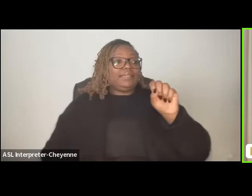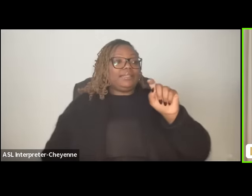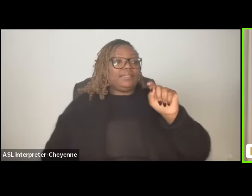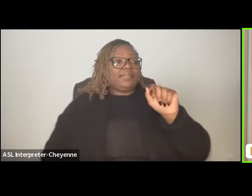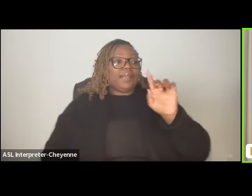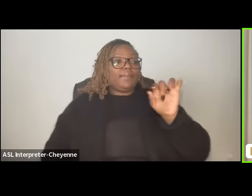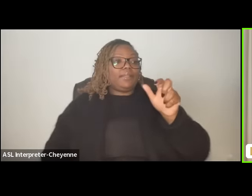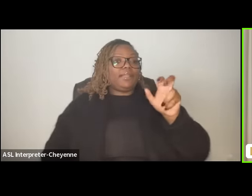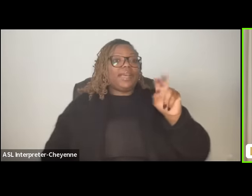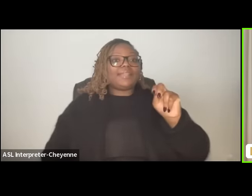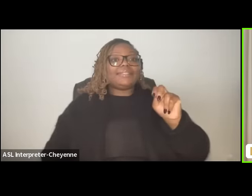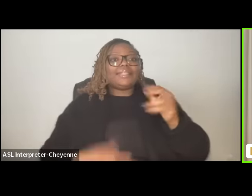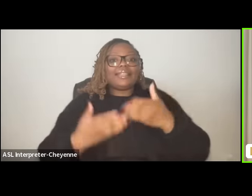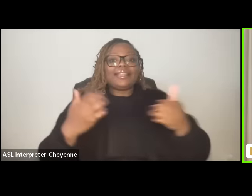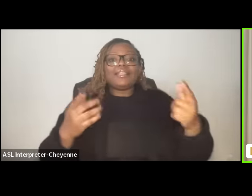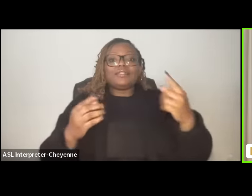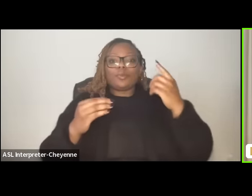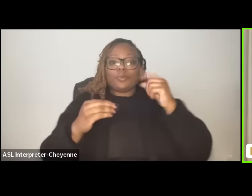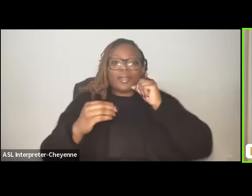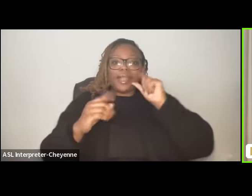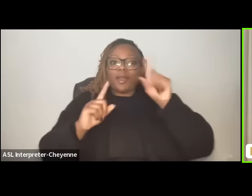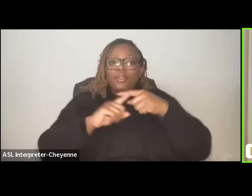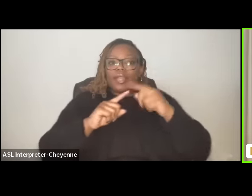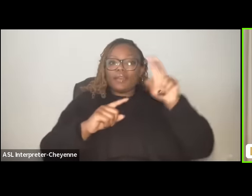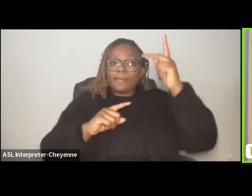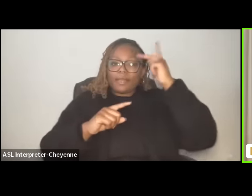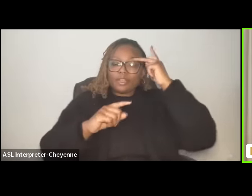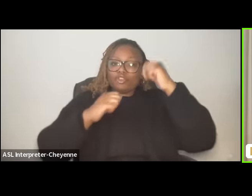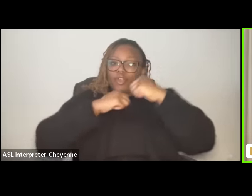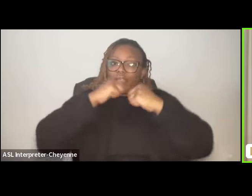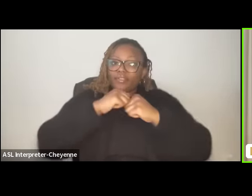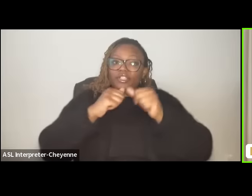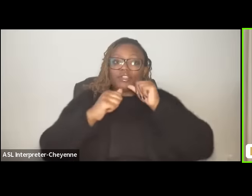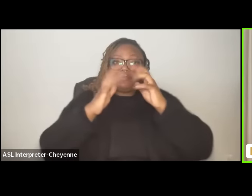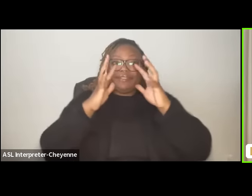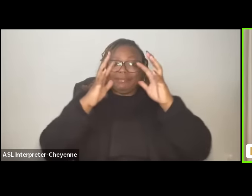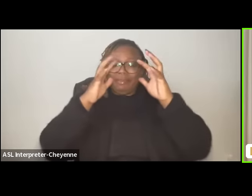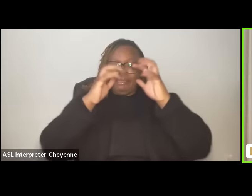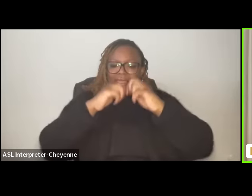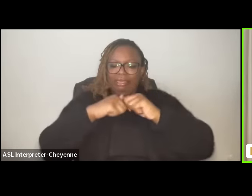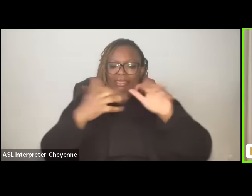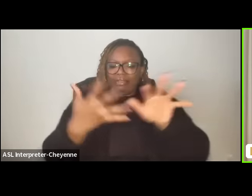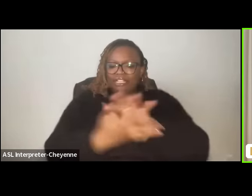lack political leadership and infrastructure um which has been degraded we also have this